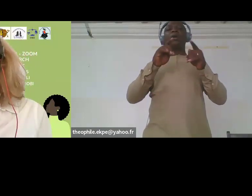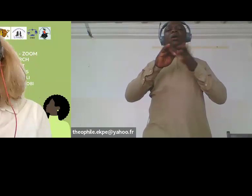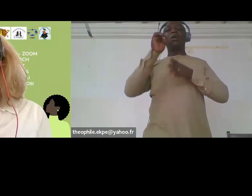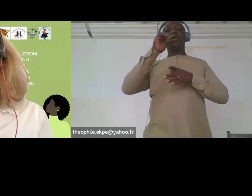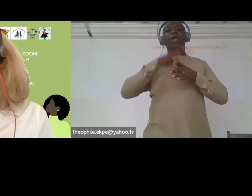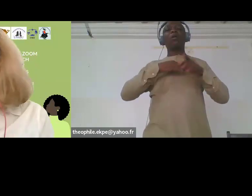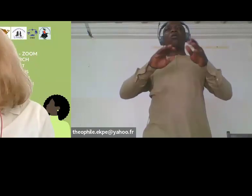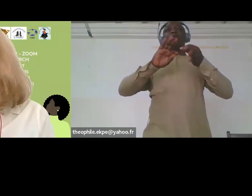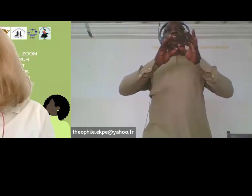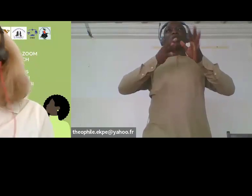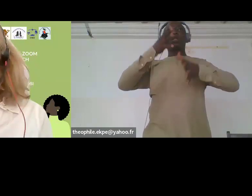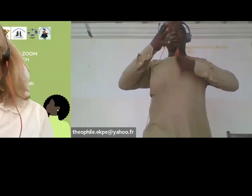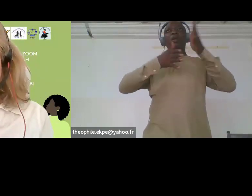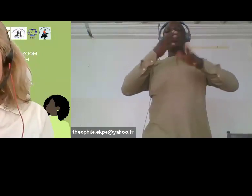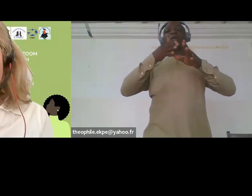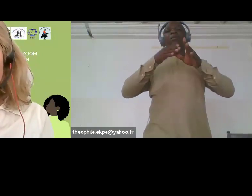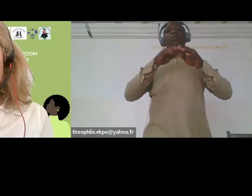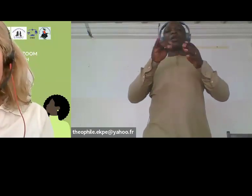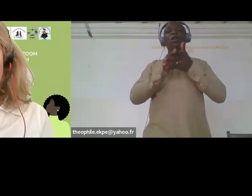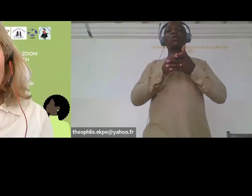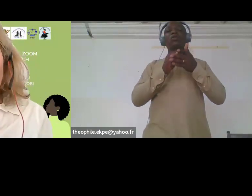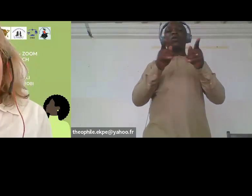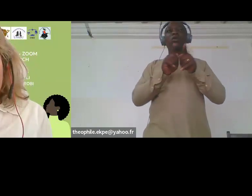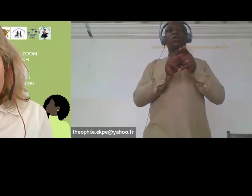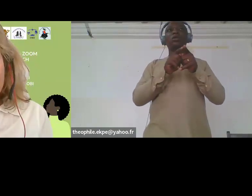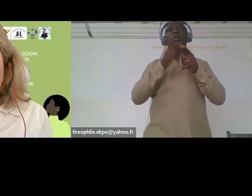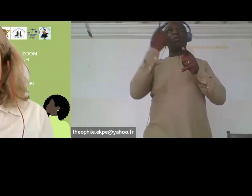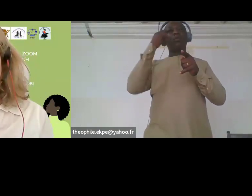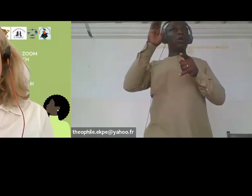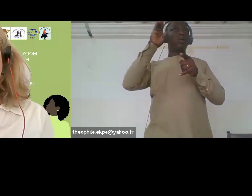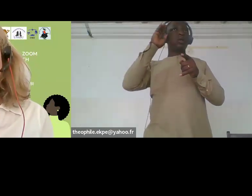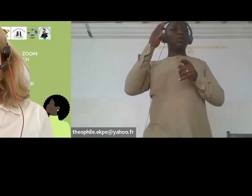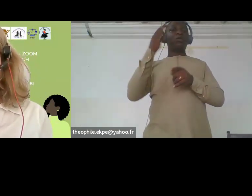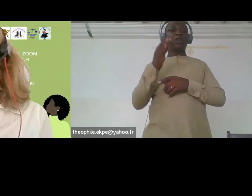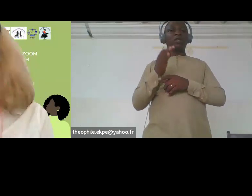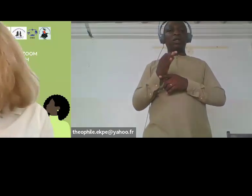So let me repeat that to hear the French language, you have to click